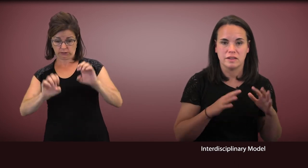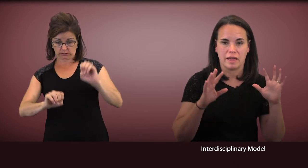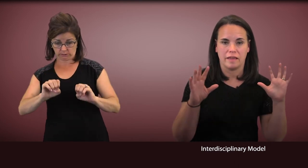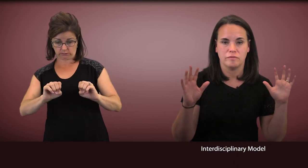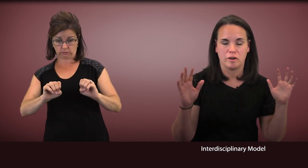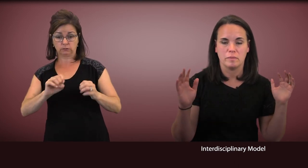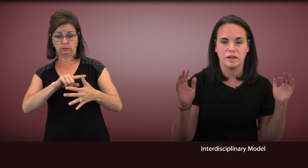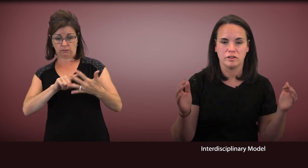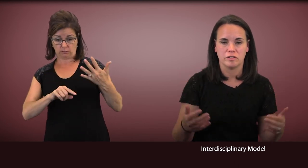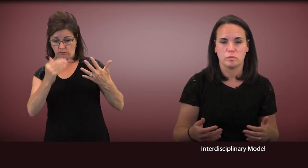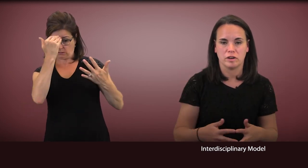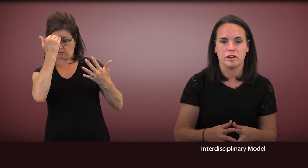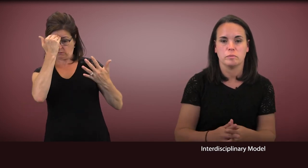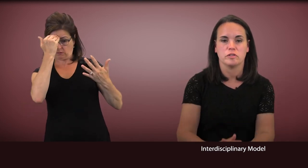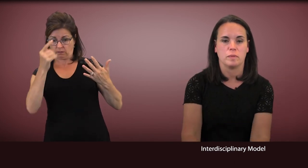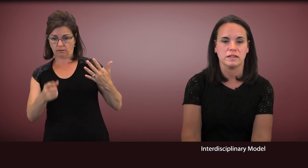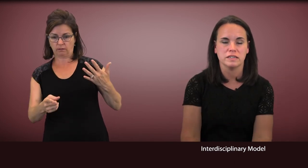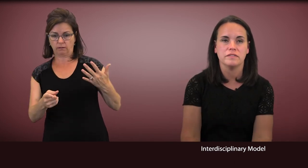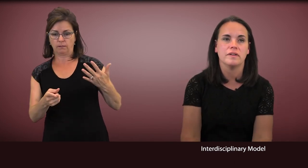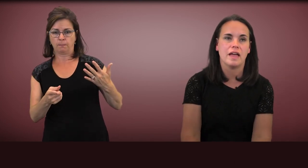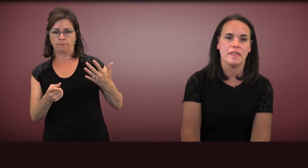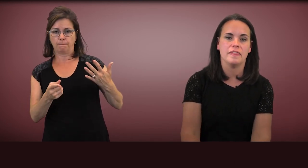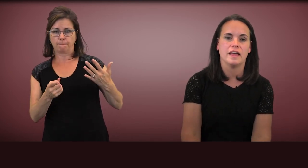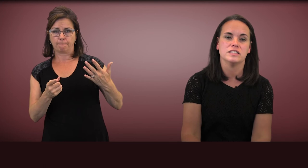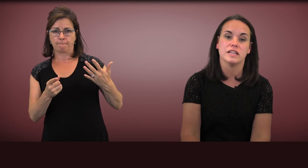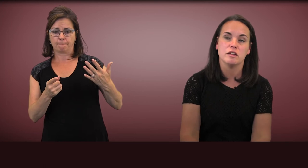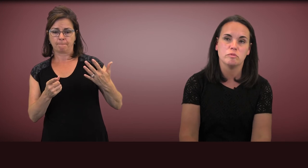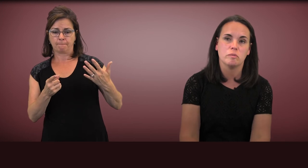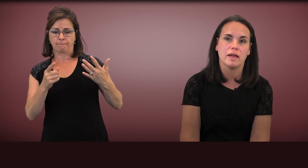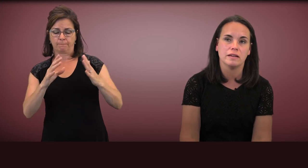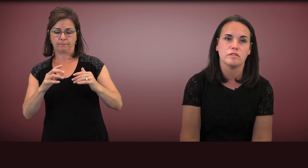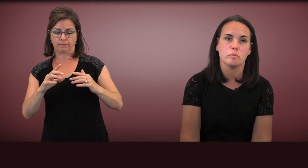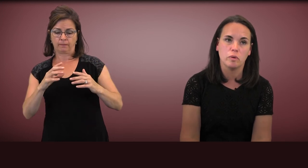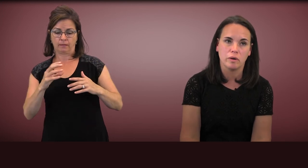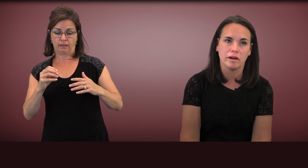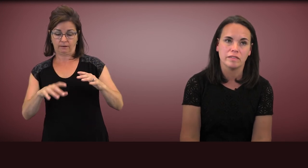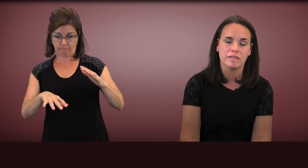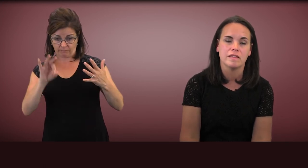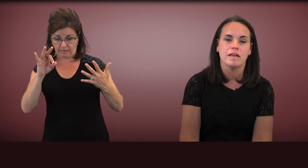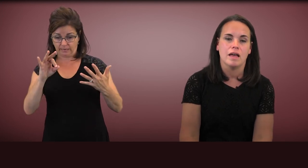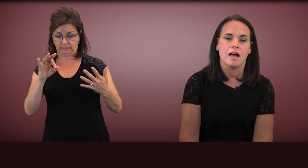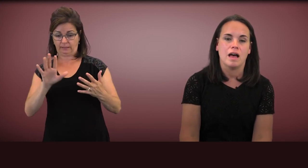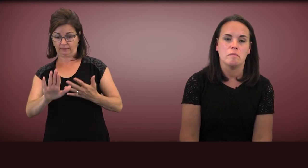from an interdisciplinary perspective and then to implement supports